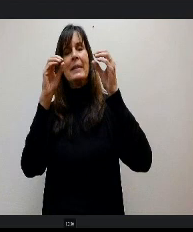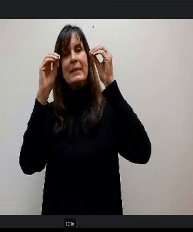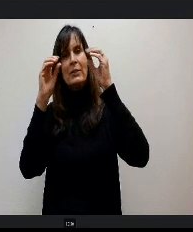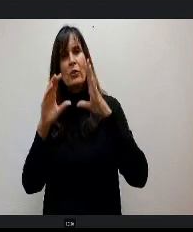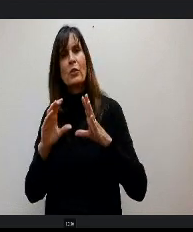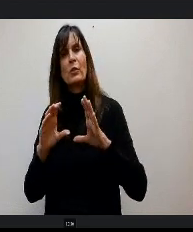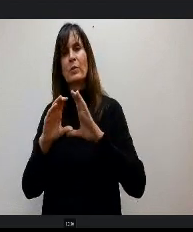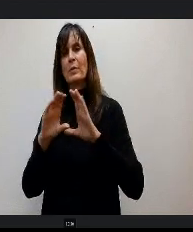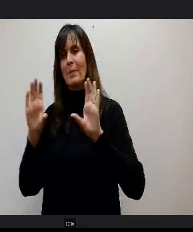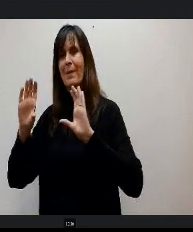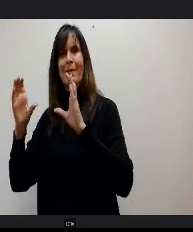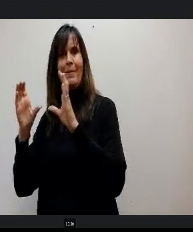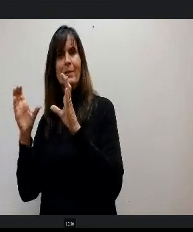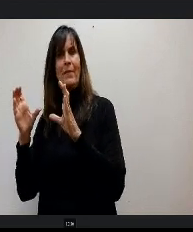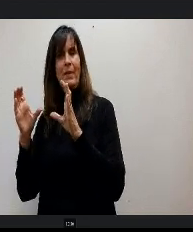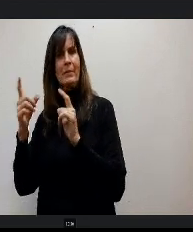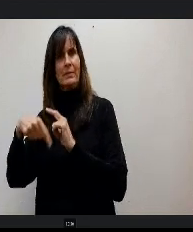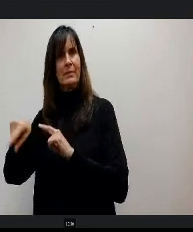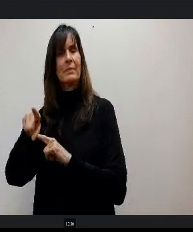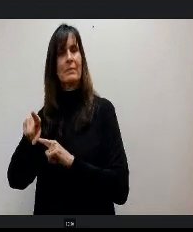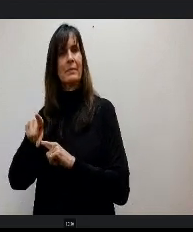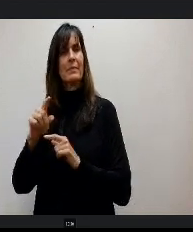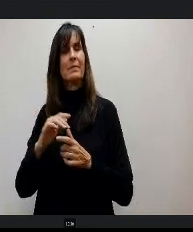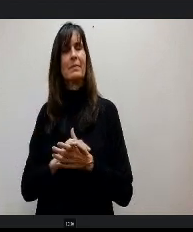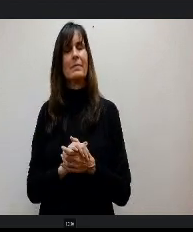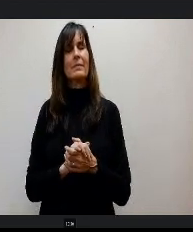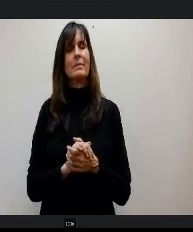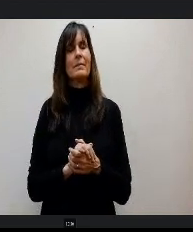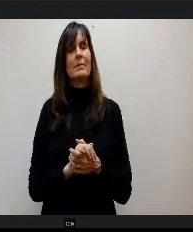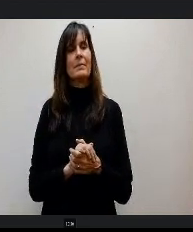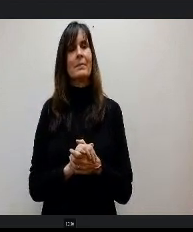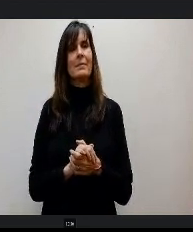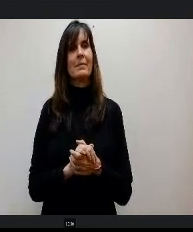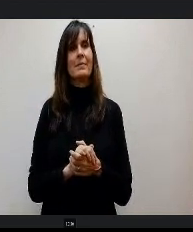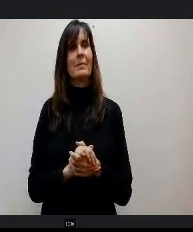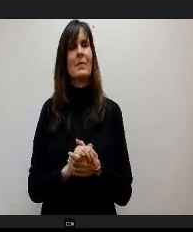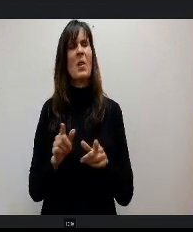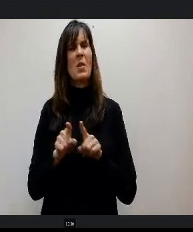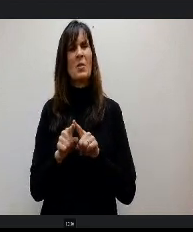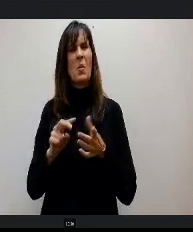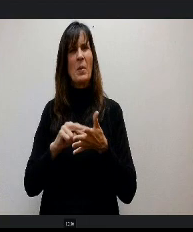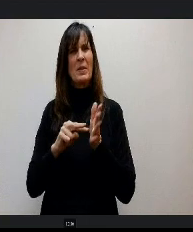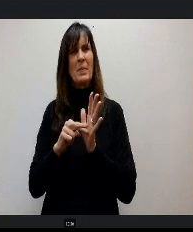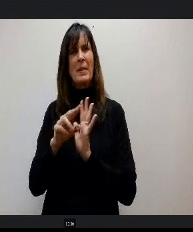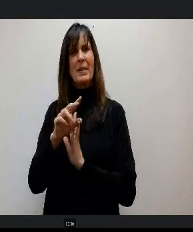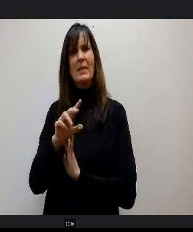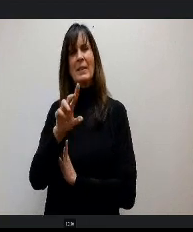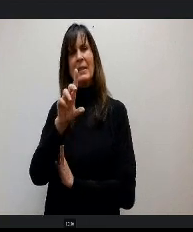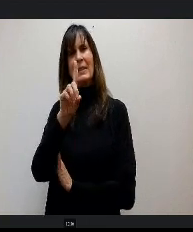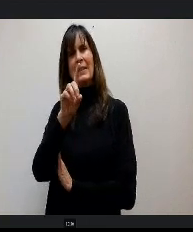r thing is we've kind of talked a bit about this the definition of deviate materially doesn't really doesn't